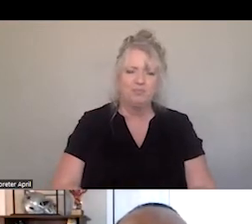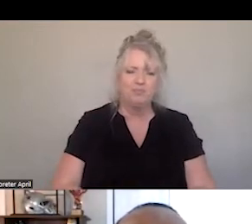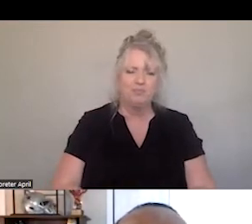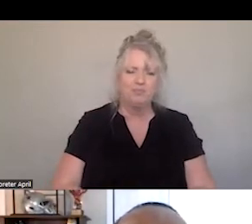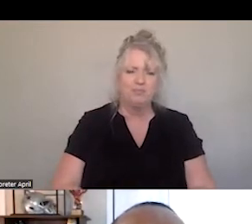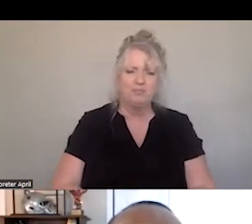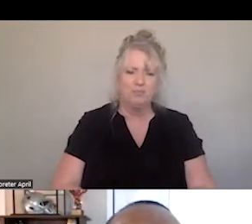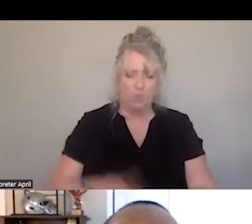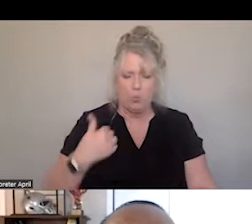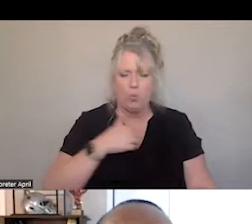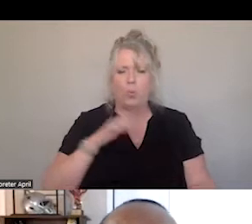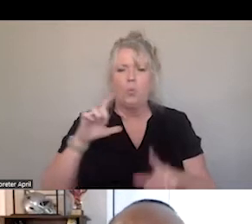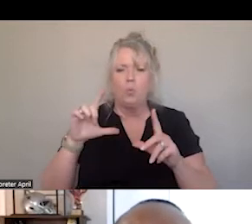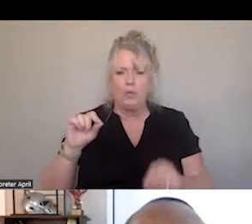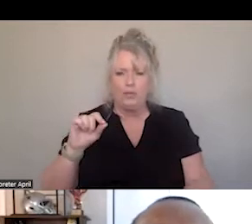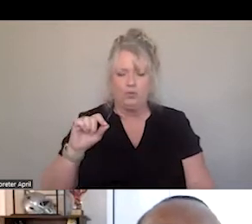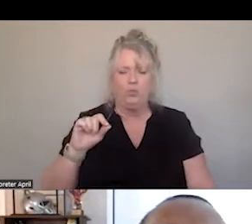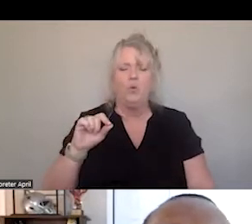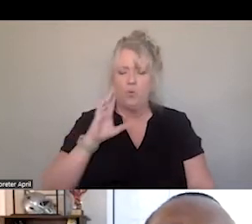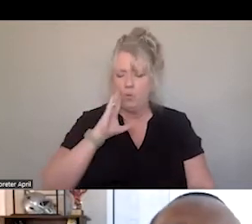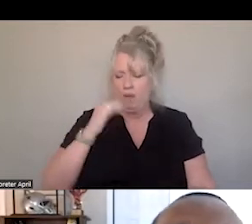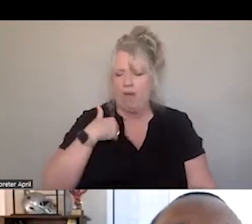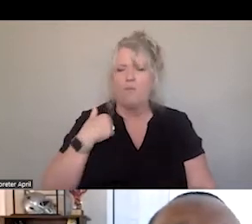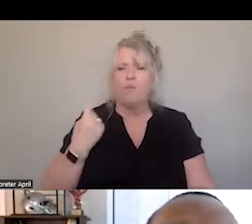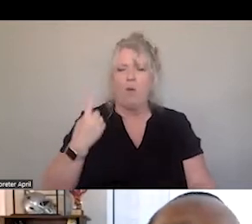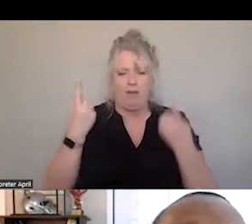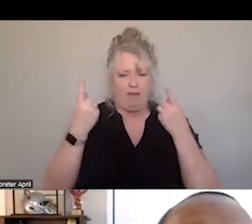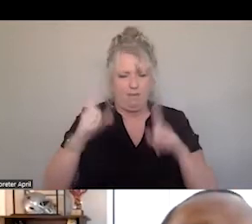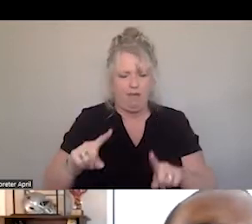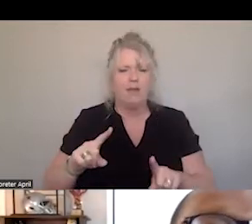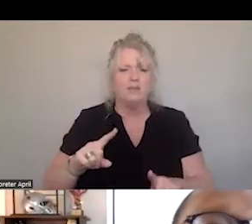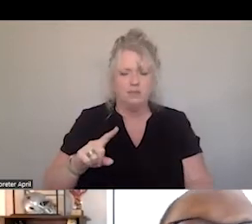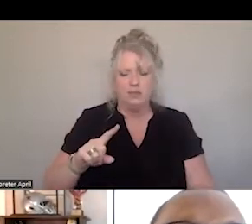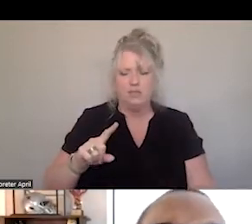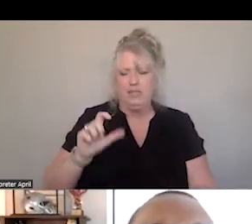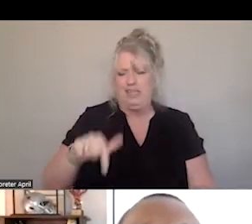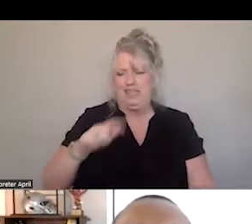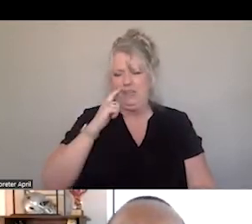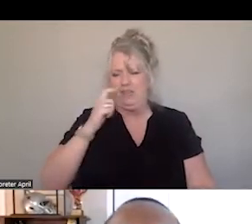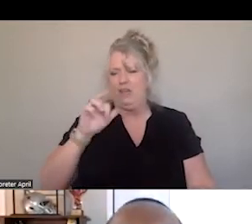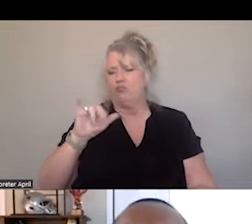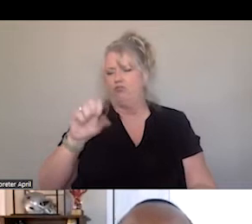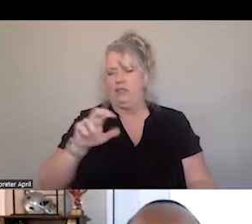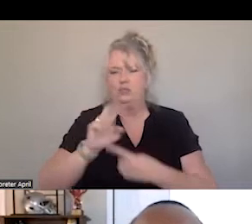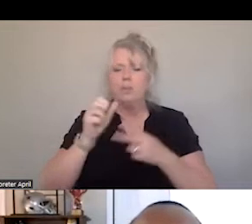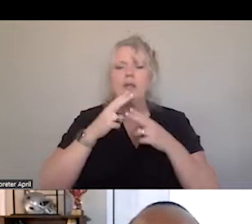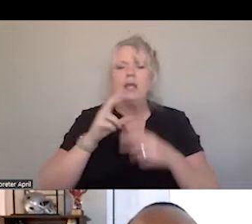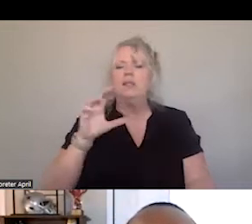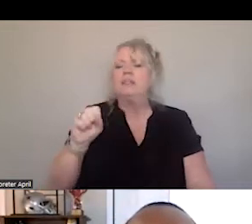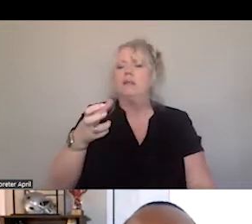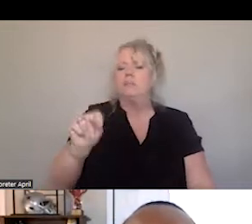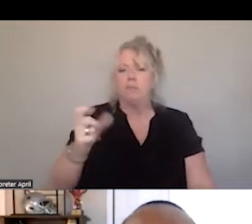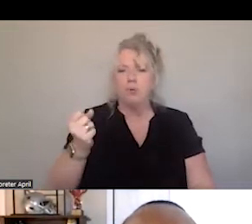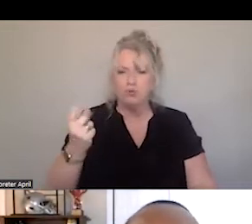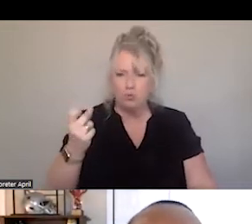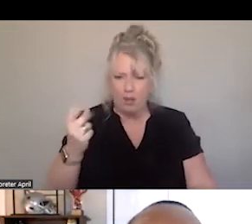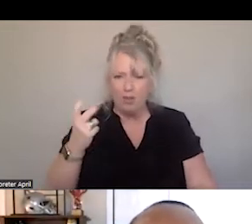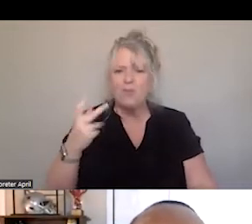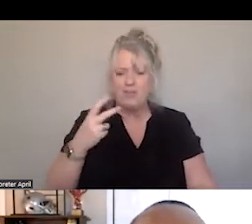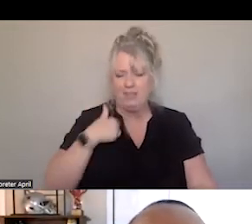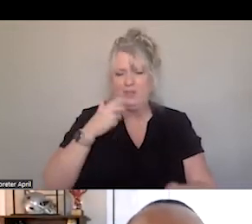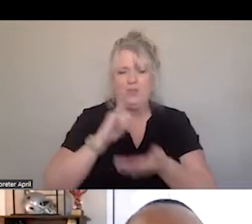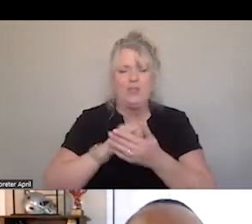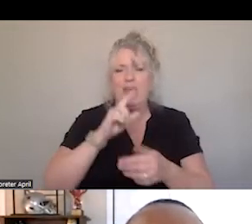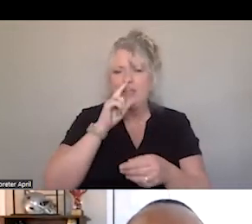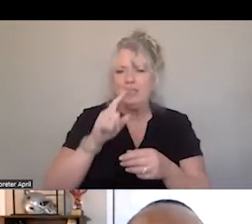WE DO HAVE ONE EVENT IN THE LATEST CRISIS NEWS, SEPTEMBER # 12th. WE, THAT IS THE